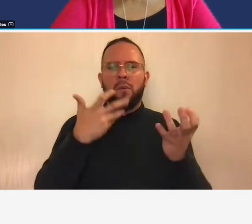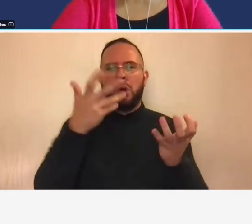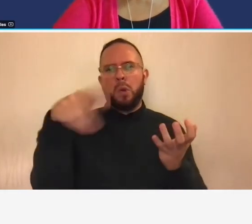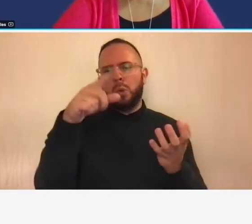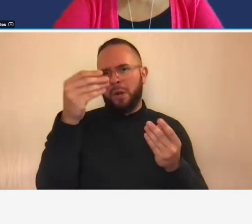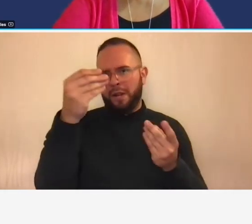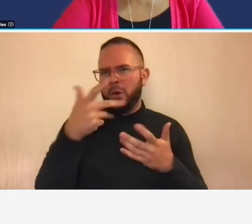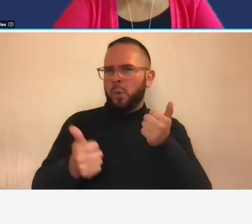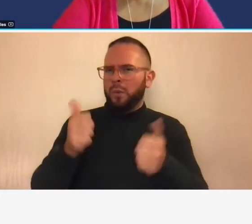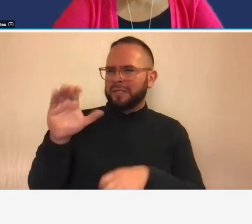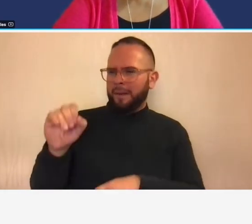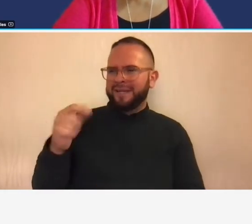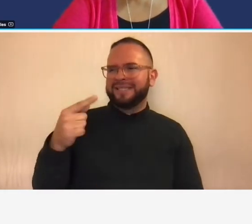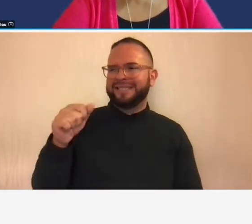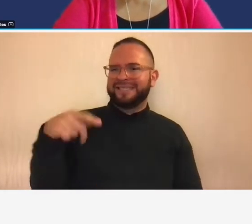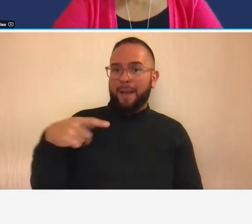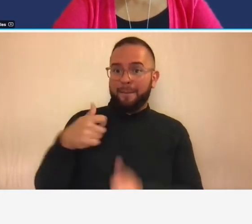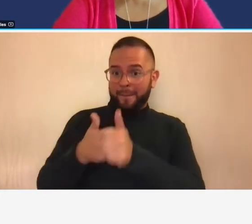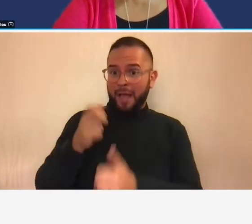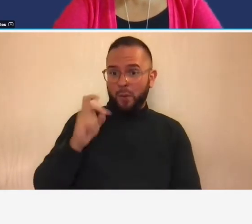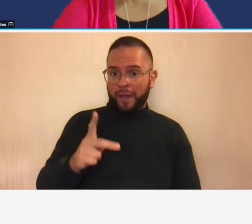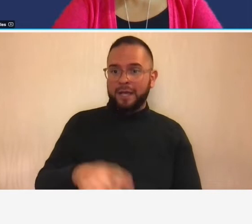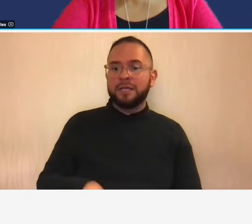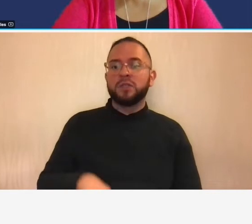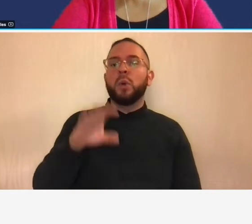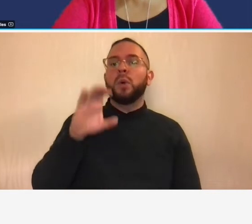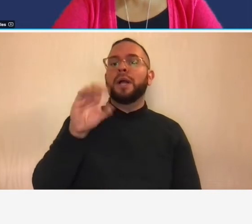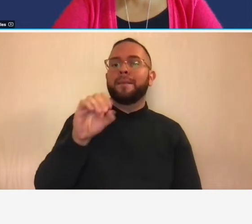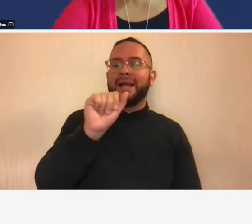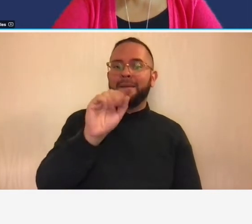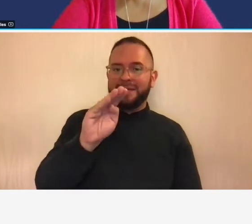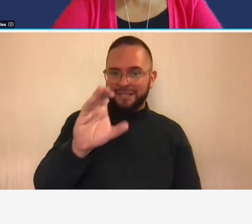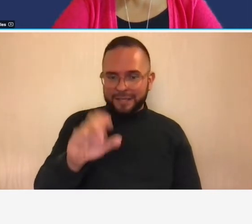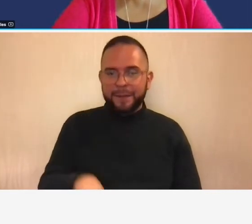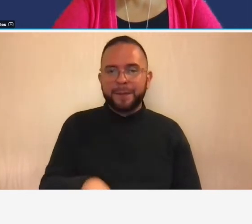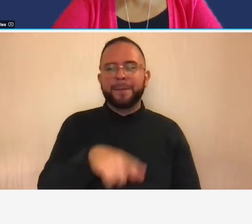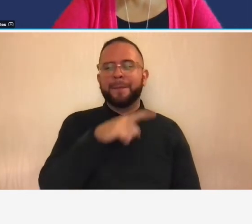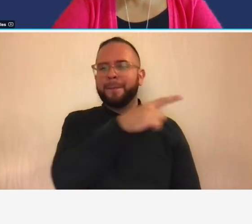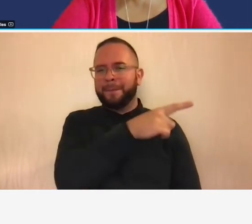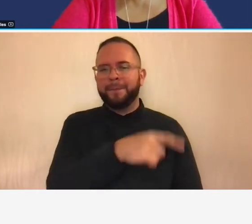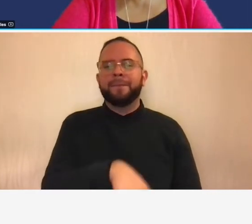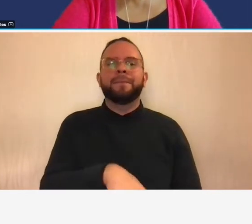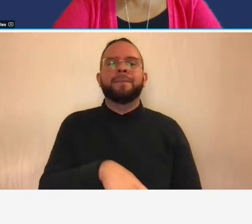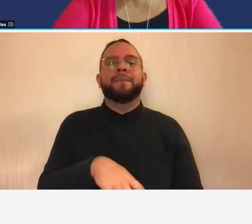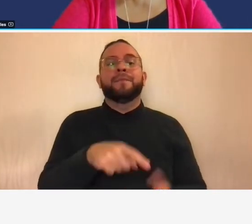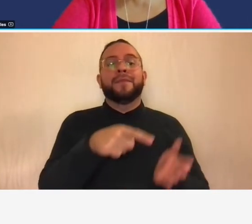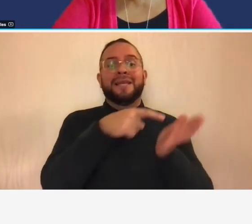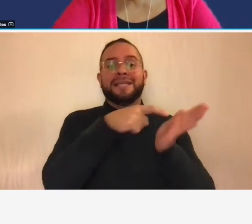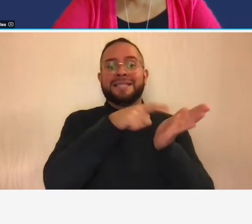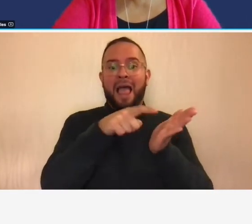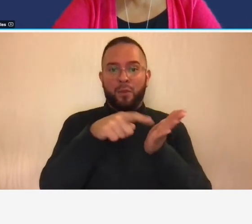so for company abc salaries for the last two weeks in december were not paid until january of